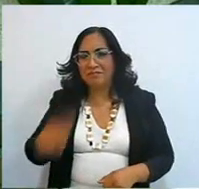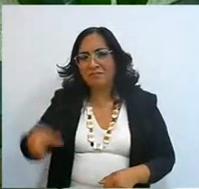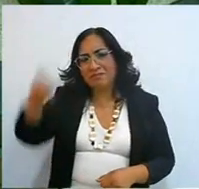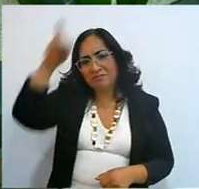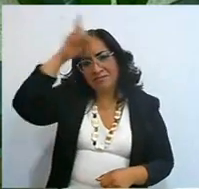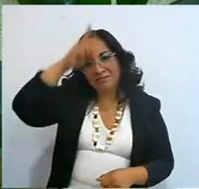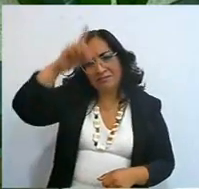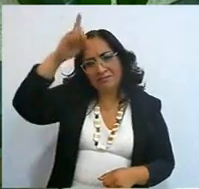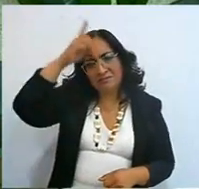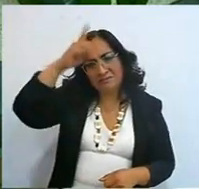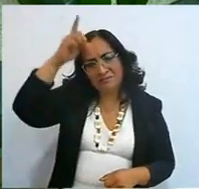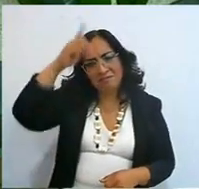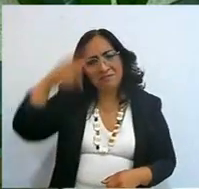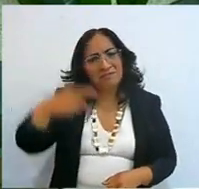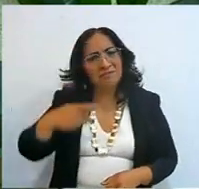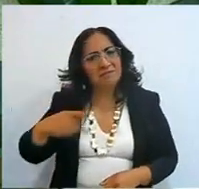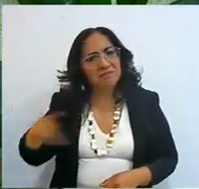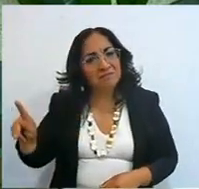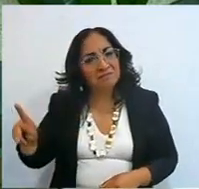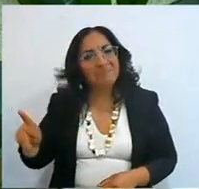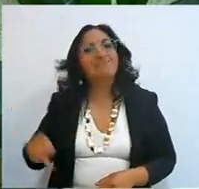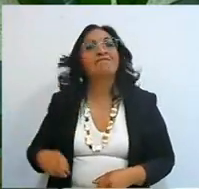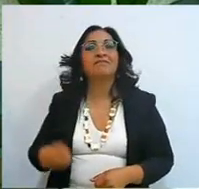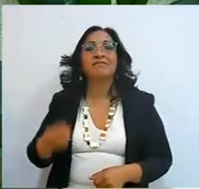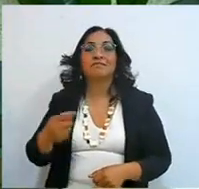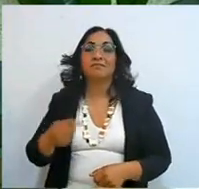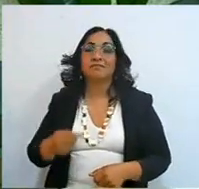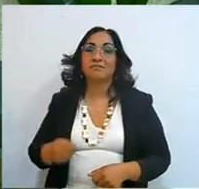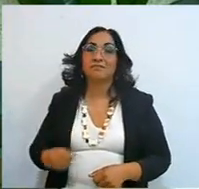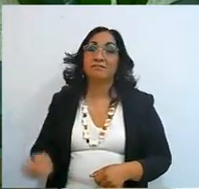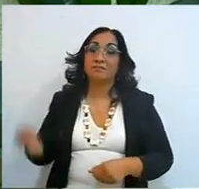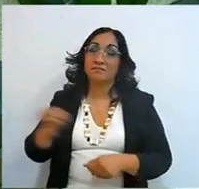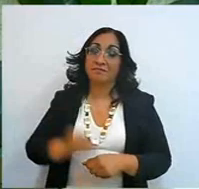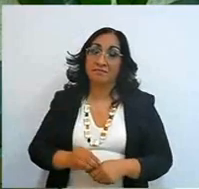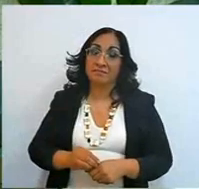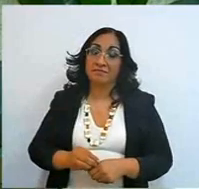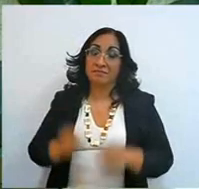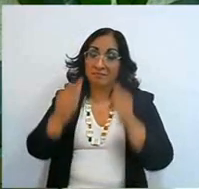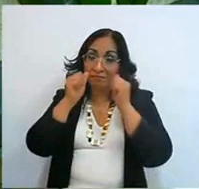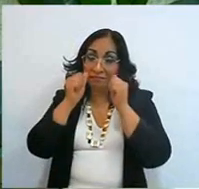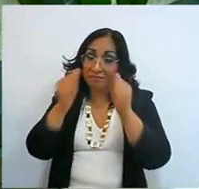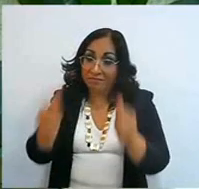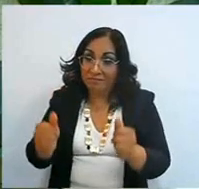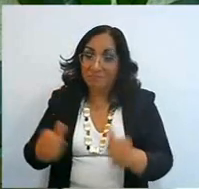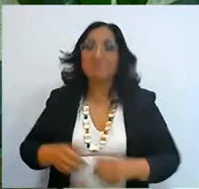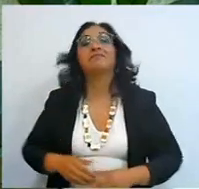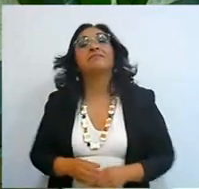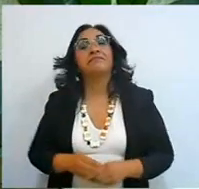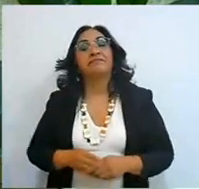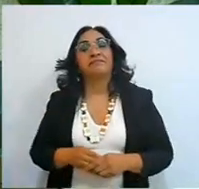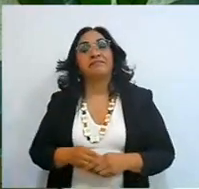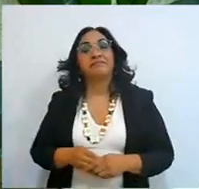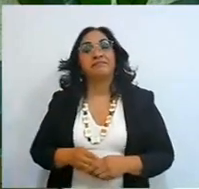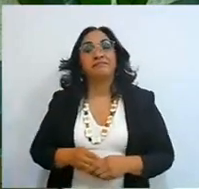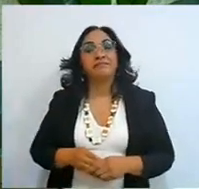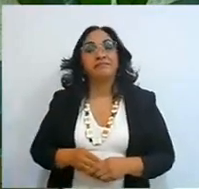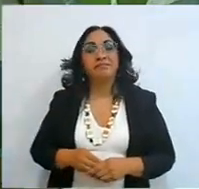but look at the key here, let's analyze it, Exodus 18:23,